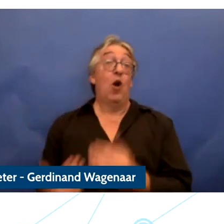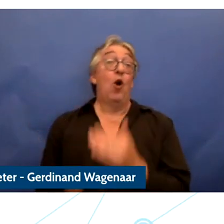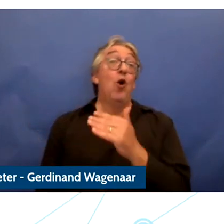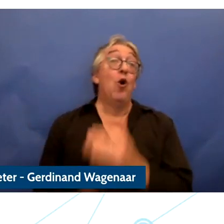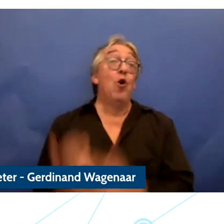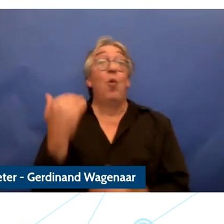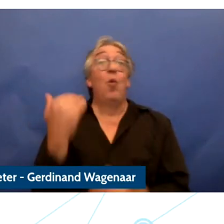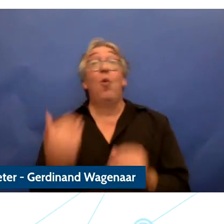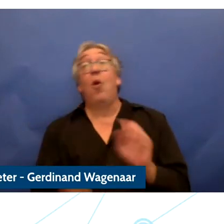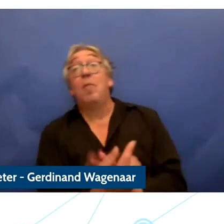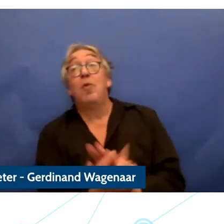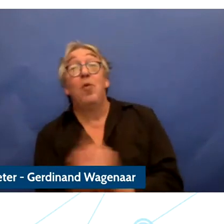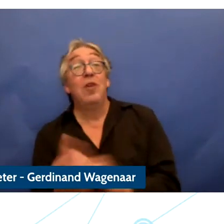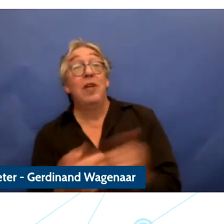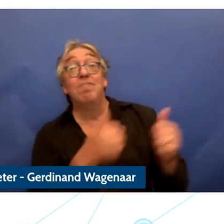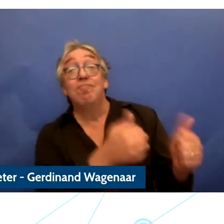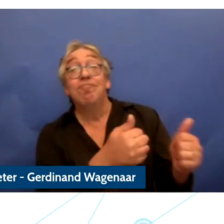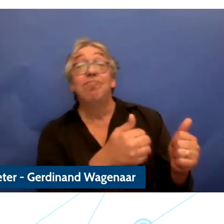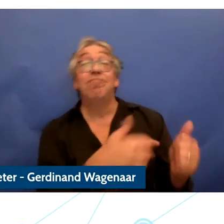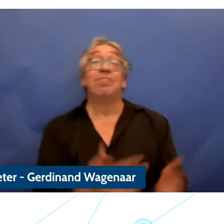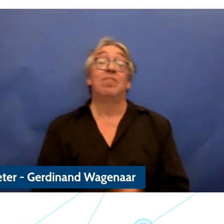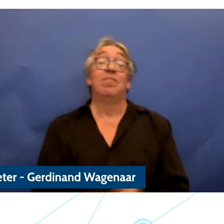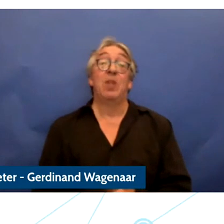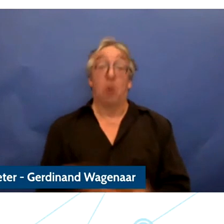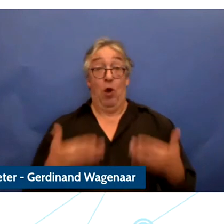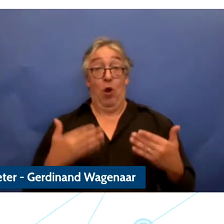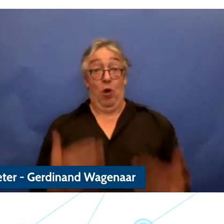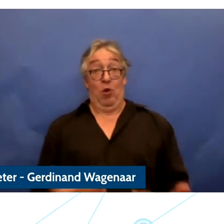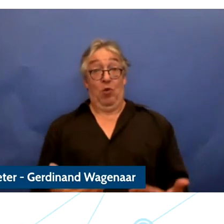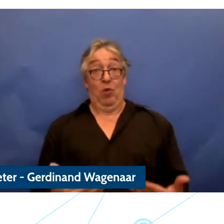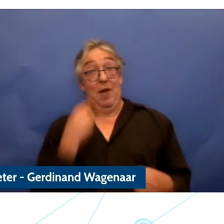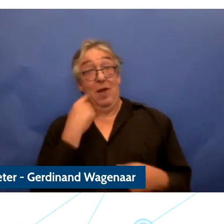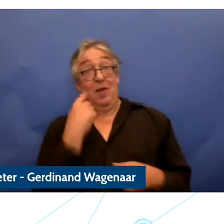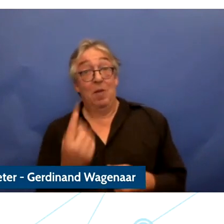next two days are about preparing ourselves for what we can expect or over